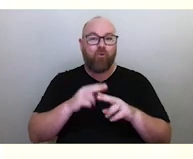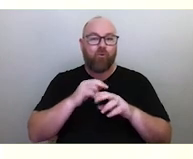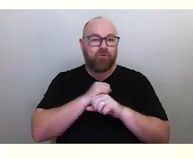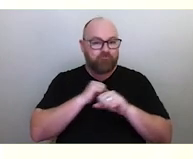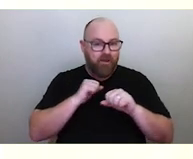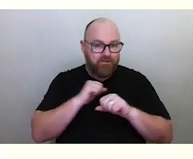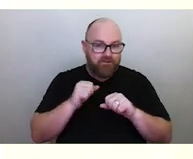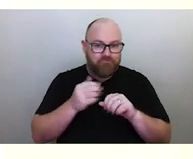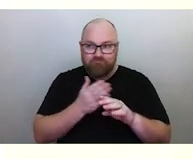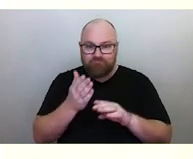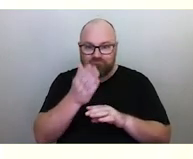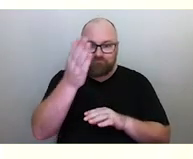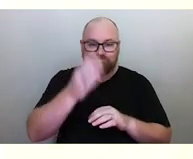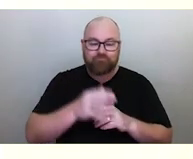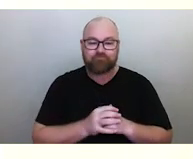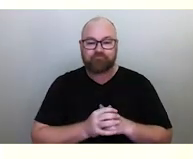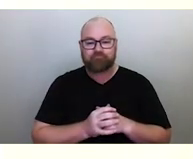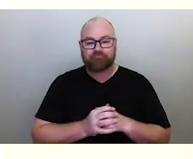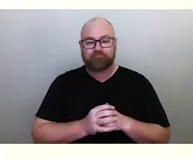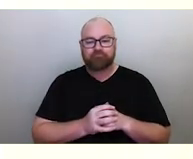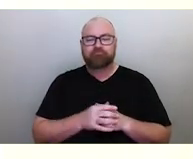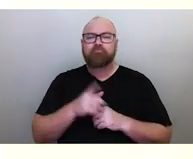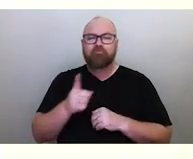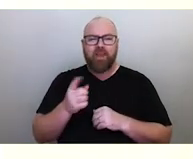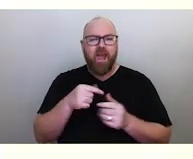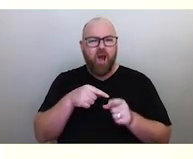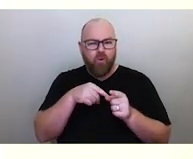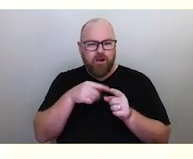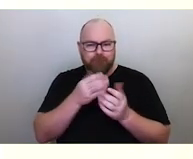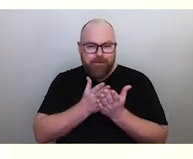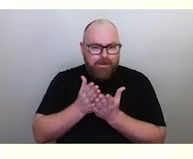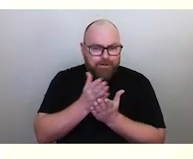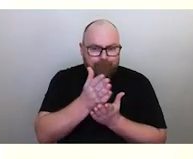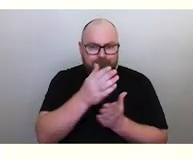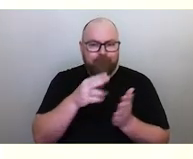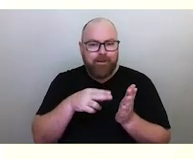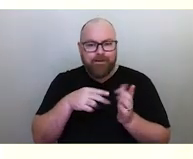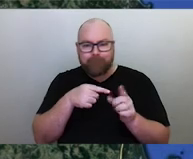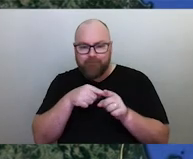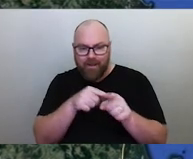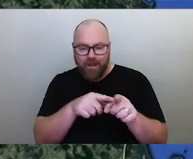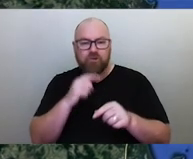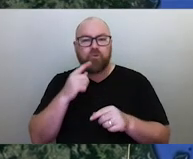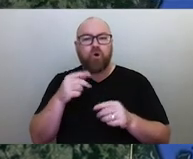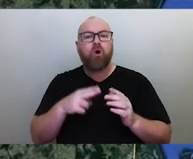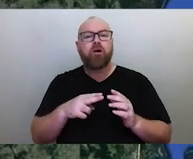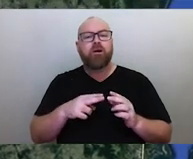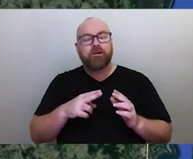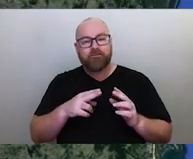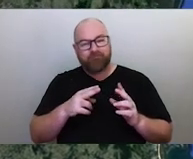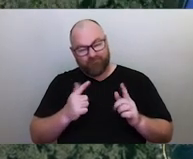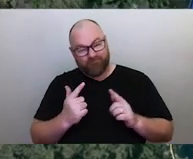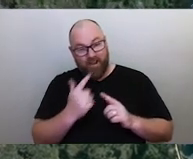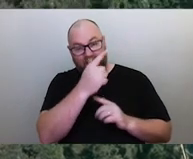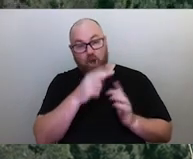But we wanted to think about navigation in a slightly different context now, and we're going to go to far northern New South Wales, and the far